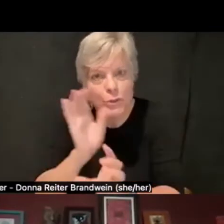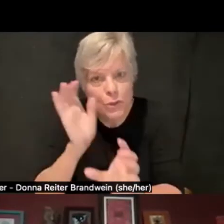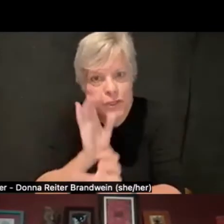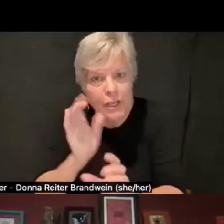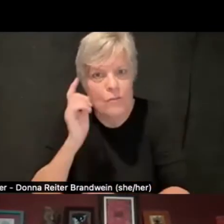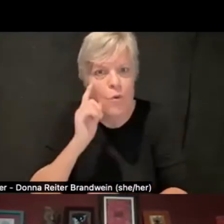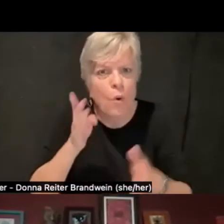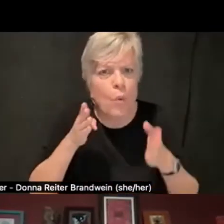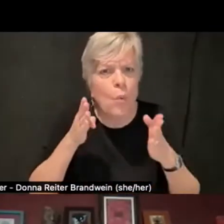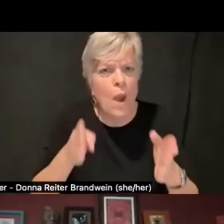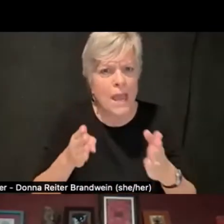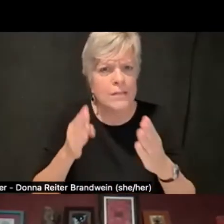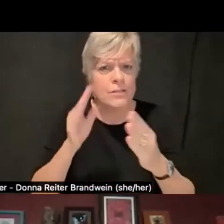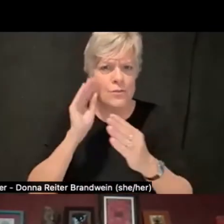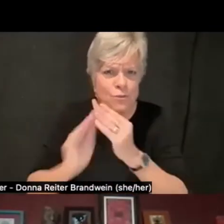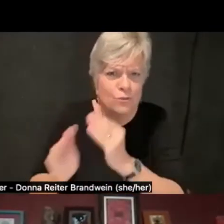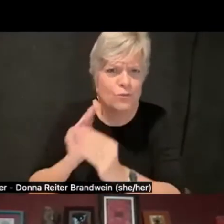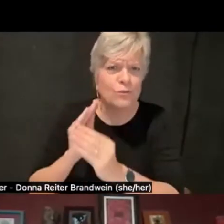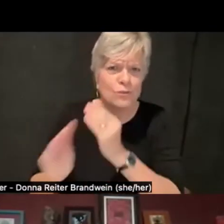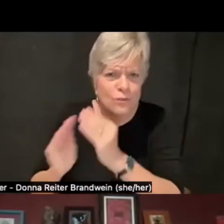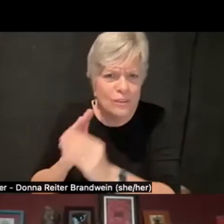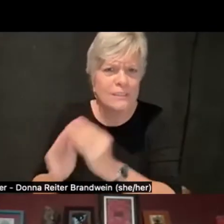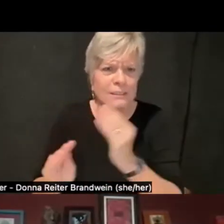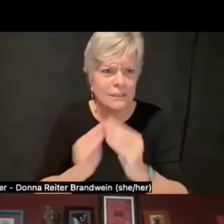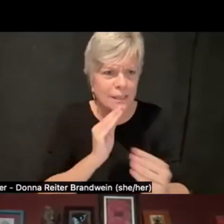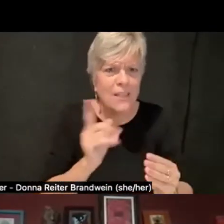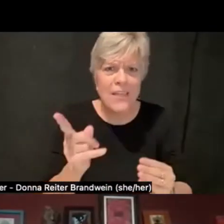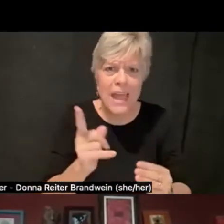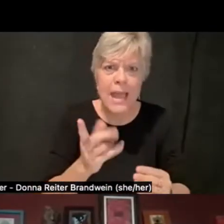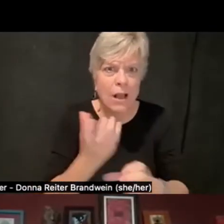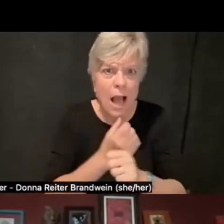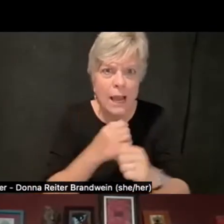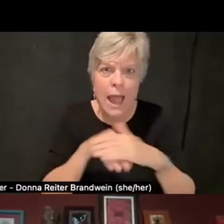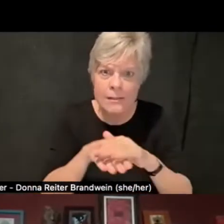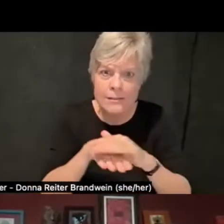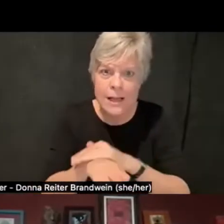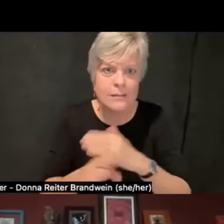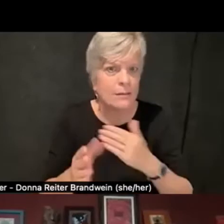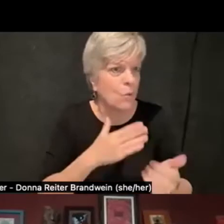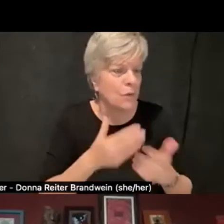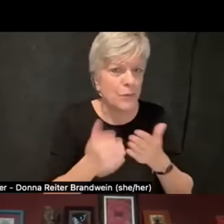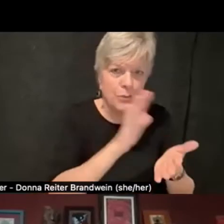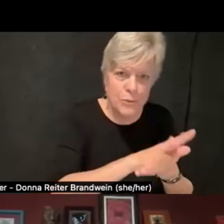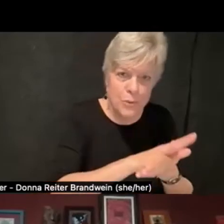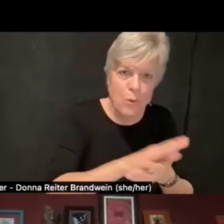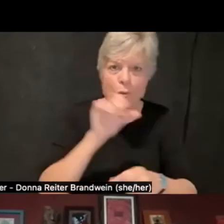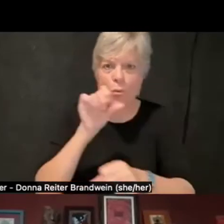that they can gain access, whether in school or in work or elsewhere.